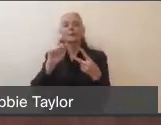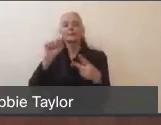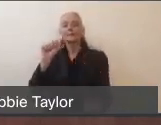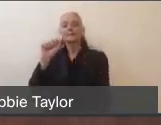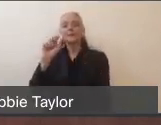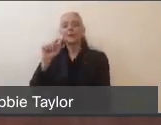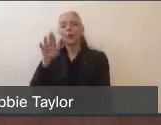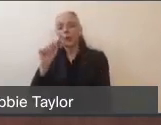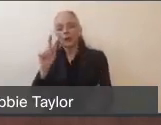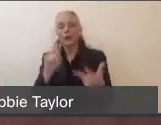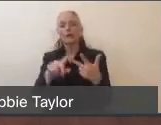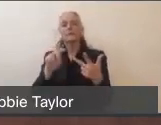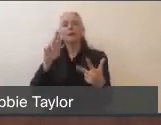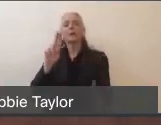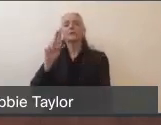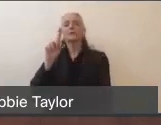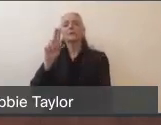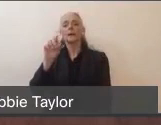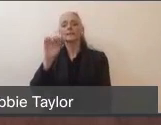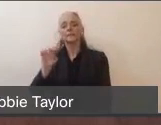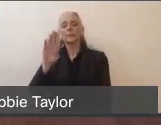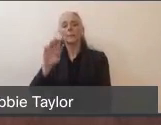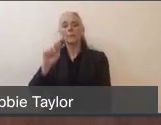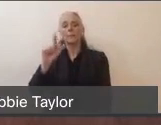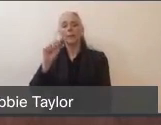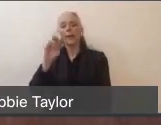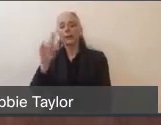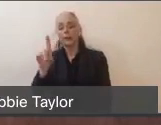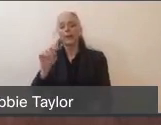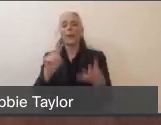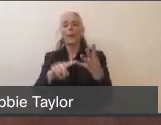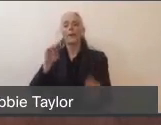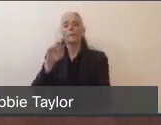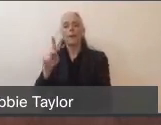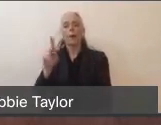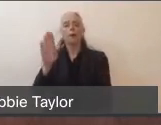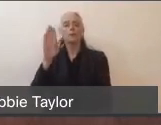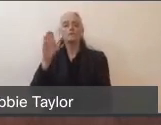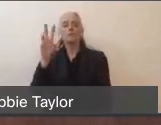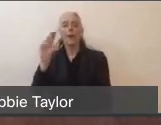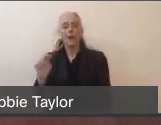and also Mark Brown, and we're talking about hospital surge, which is that point at which a significant emergency,